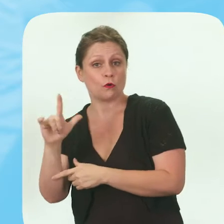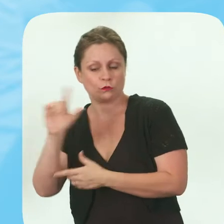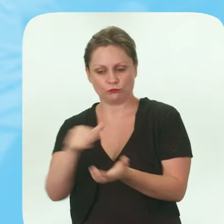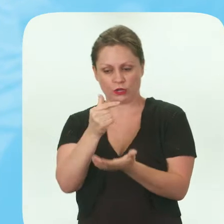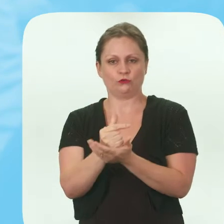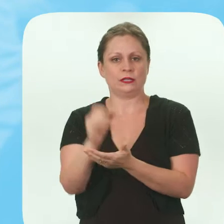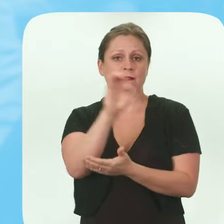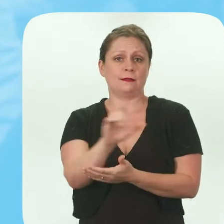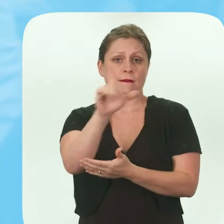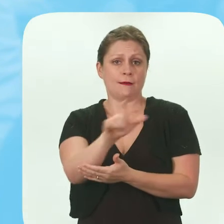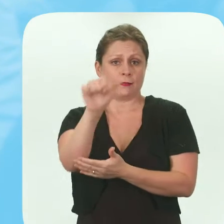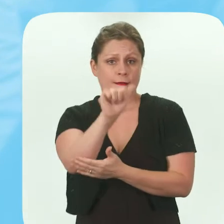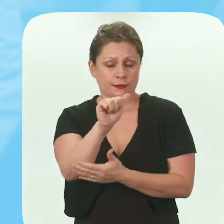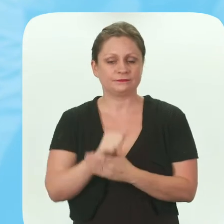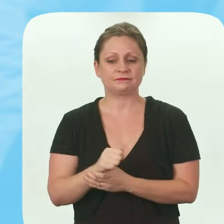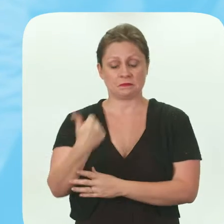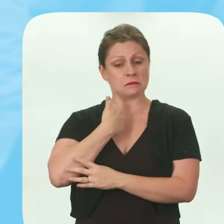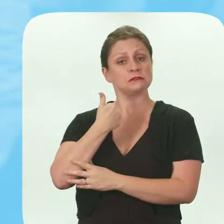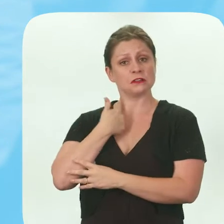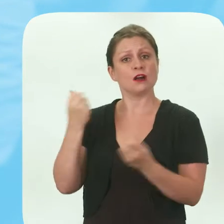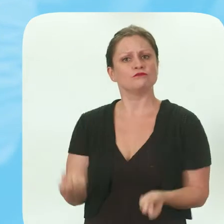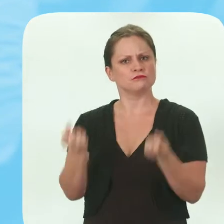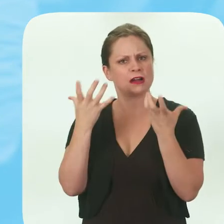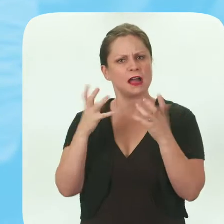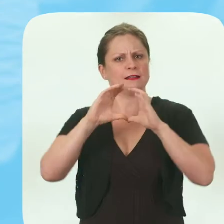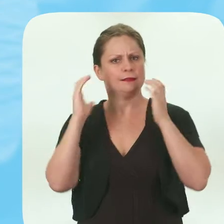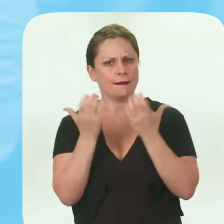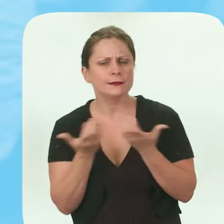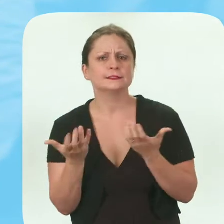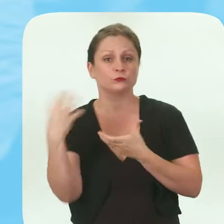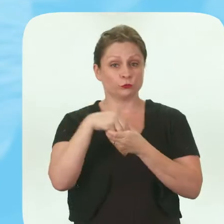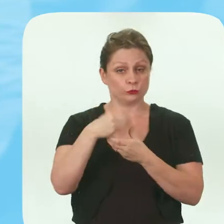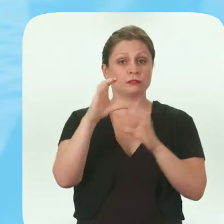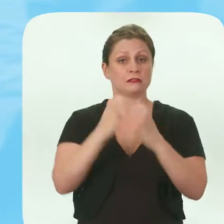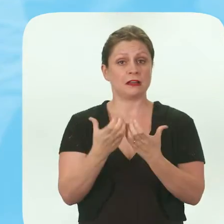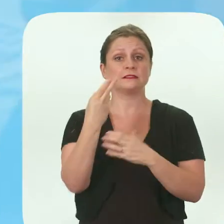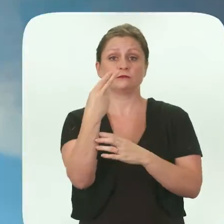And I've taken multiple courses including a course in high school that was designed